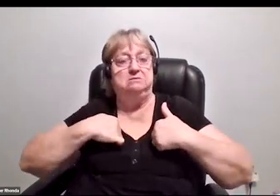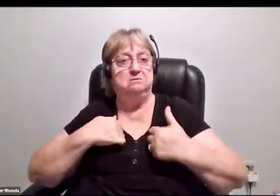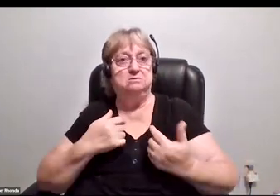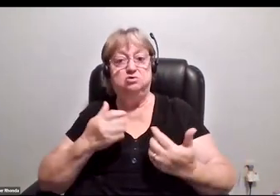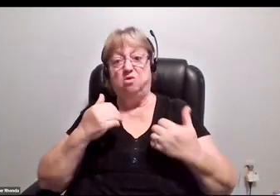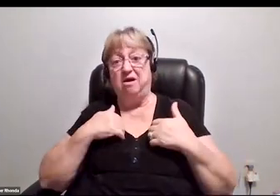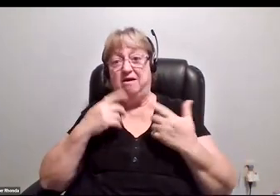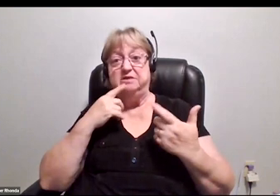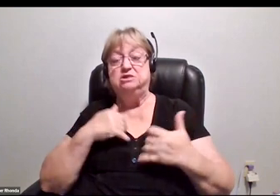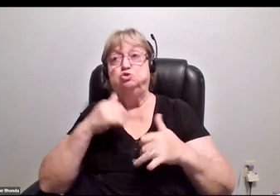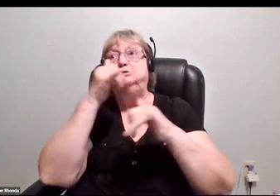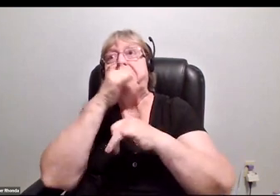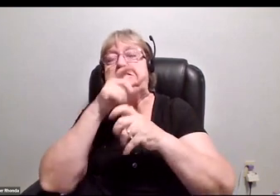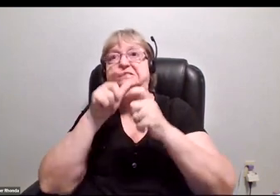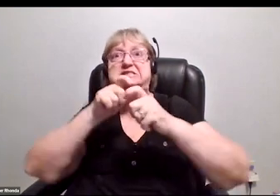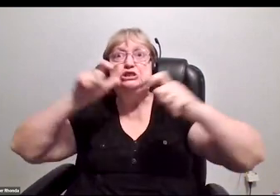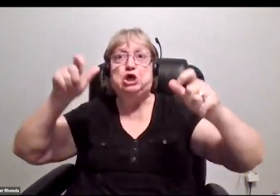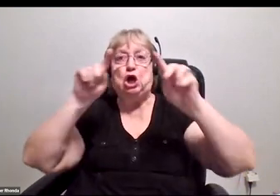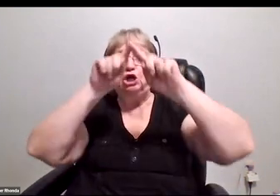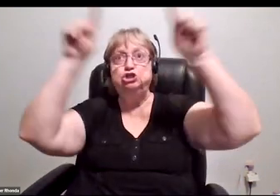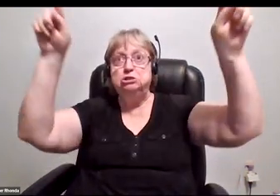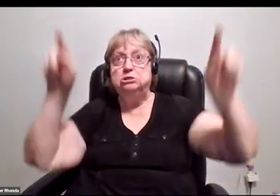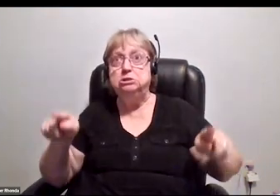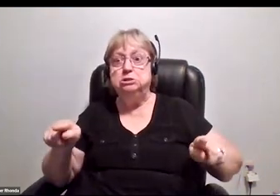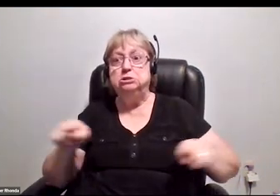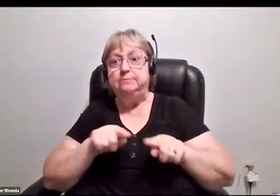I have this ridiculously large monitor. I've configured